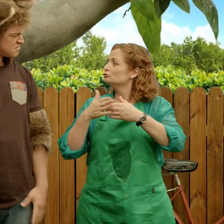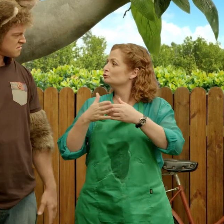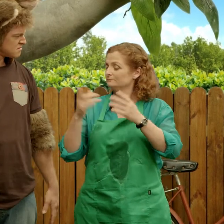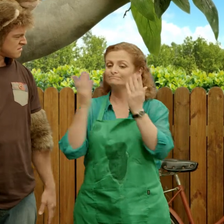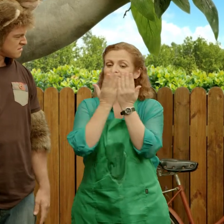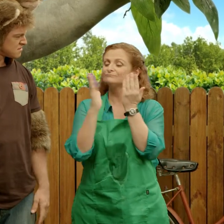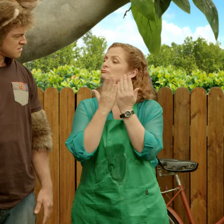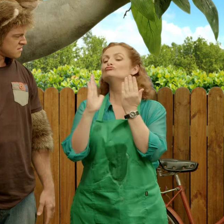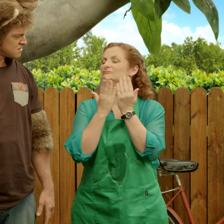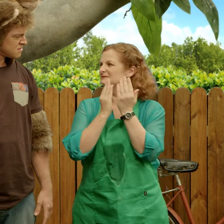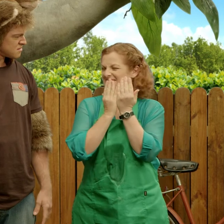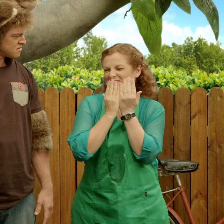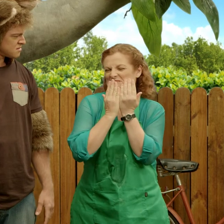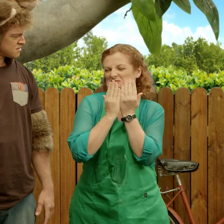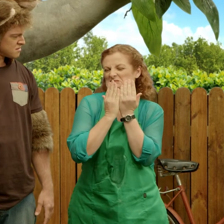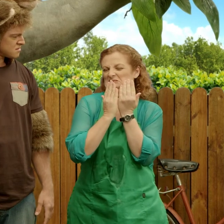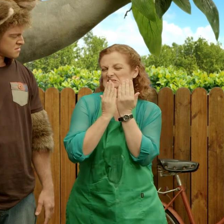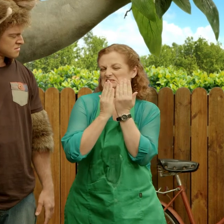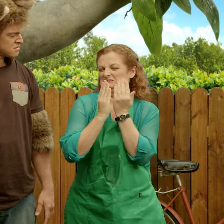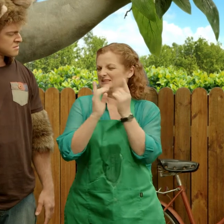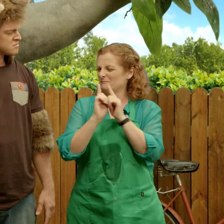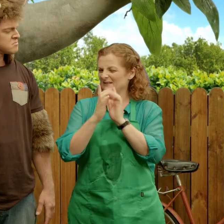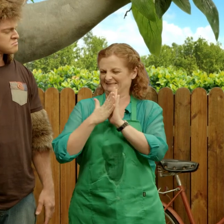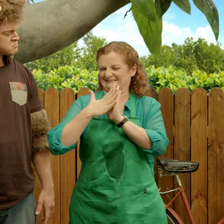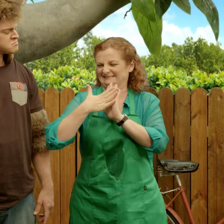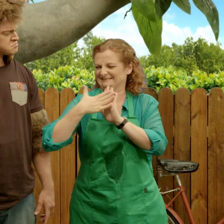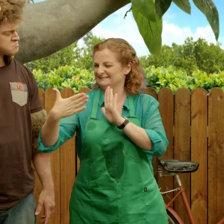It's like your door was so hard to open, it was sticking.